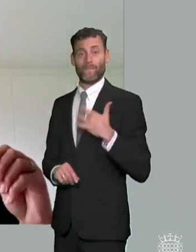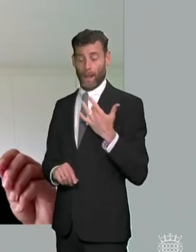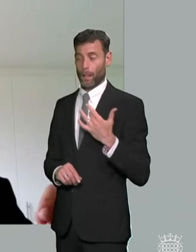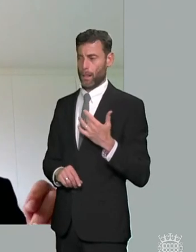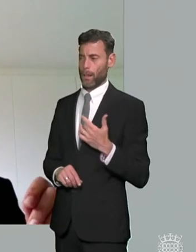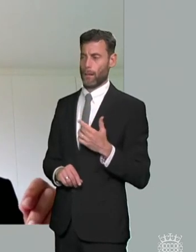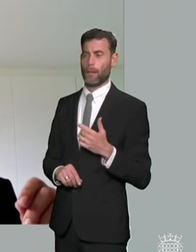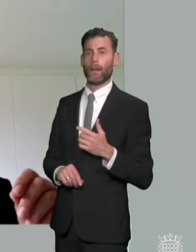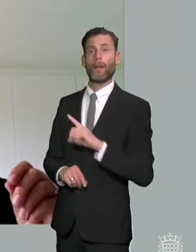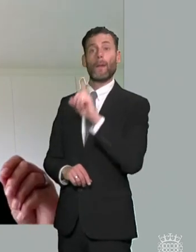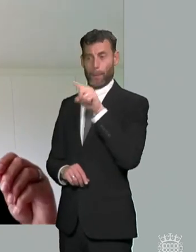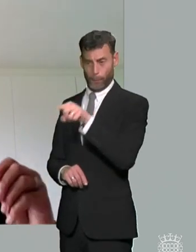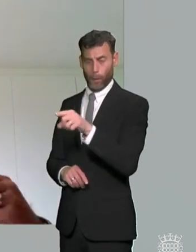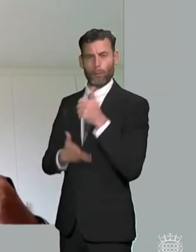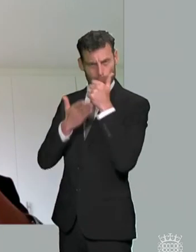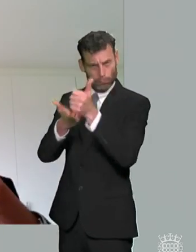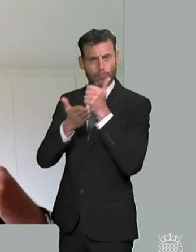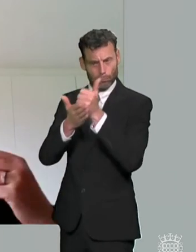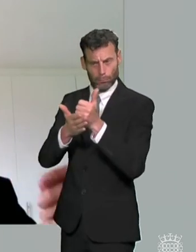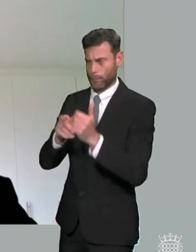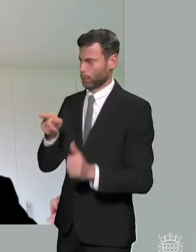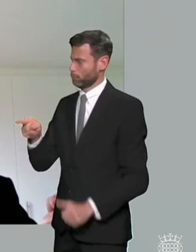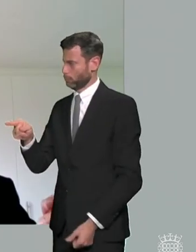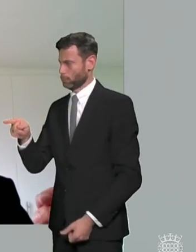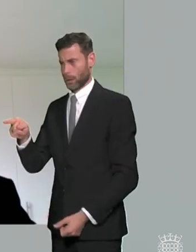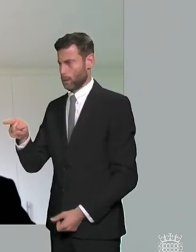excluded from the system and who are unlikely to actually make a complaint to you themselves